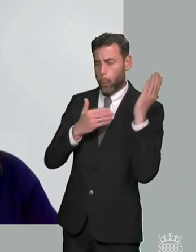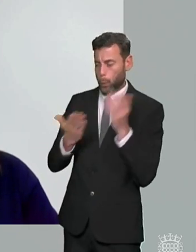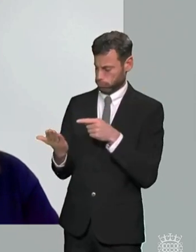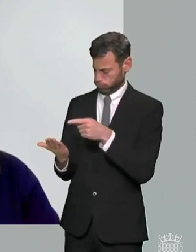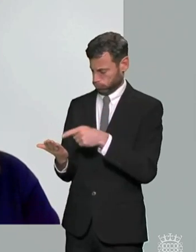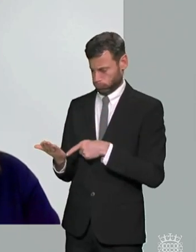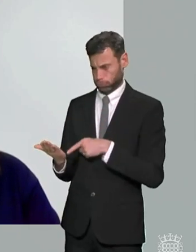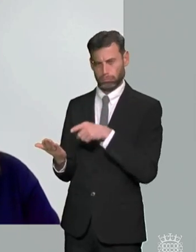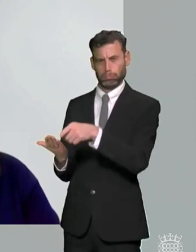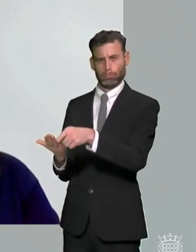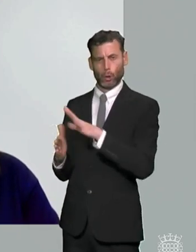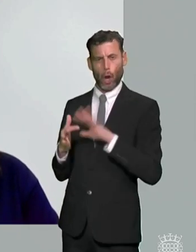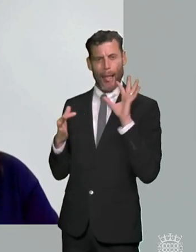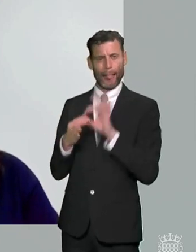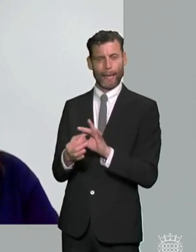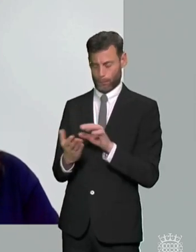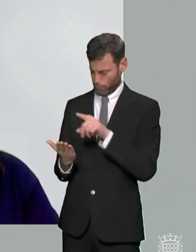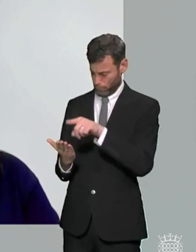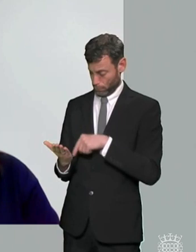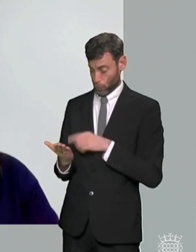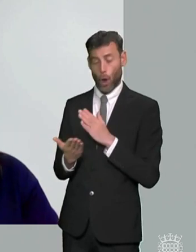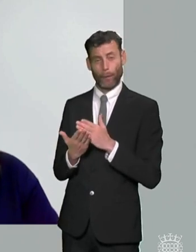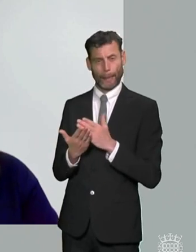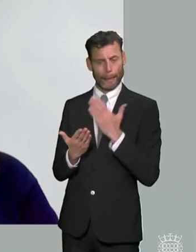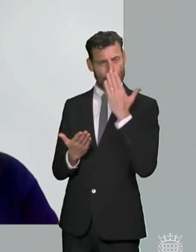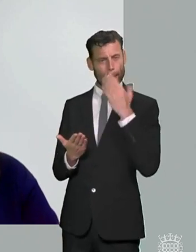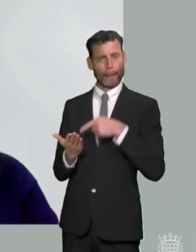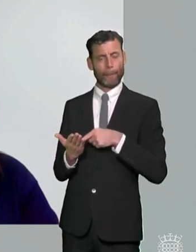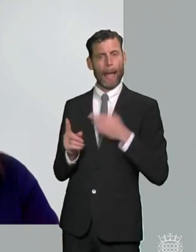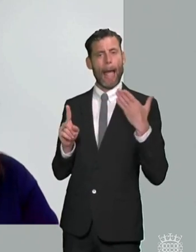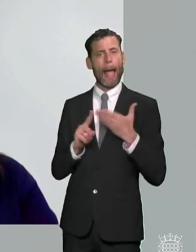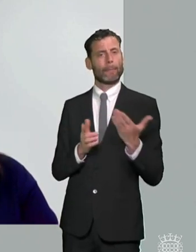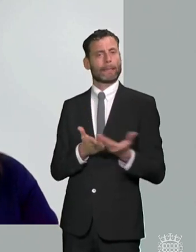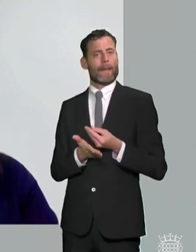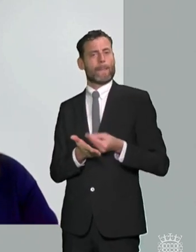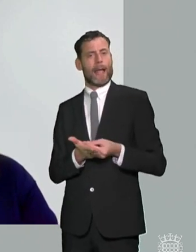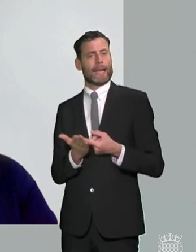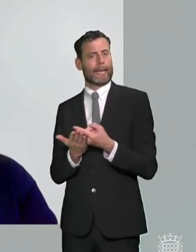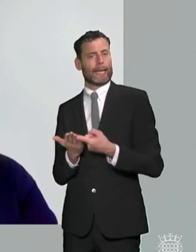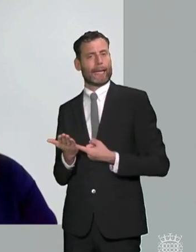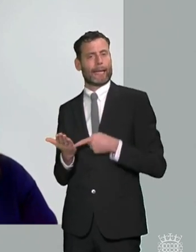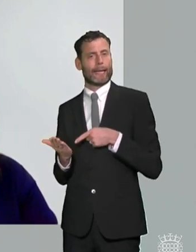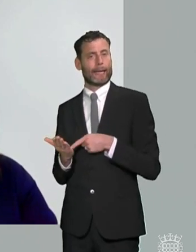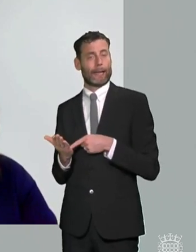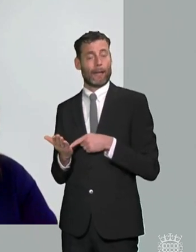this is about saving money but masking that um and masking what's really being proposed